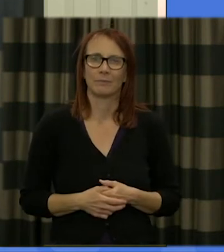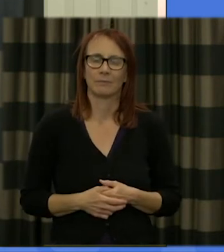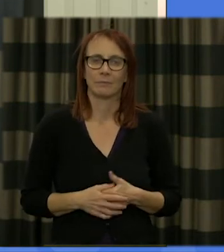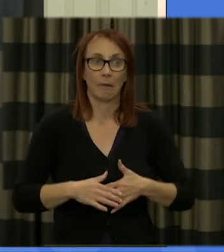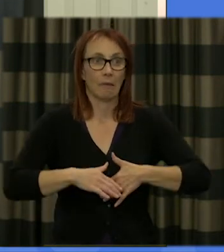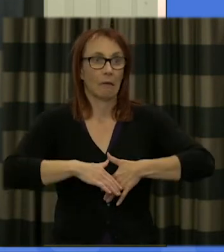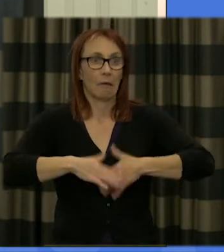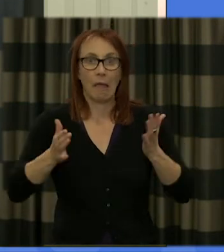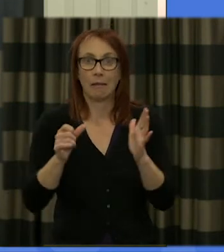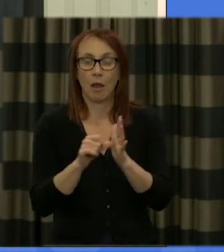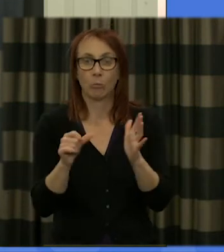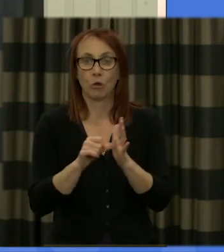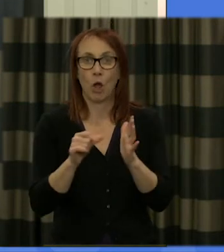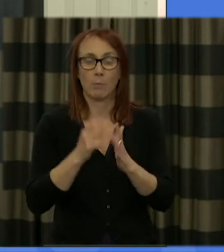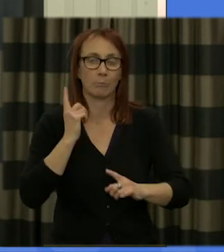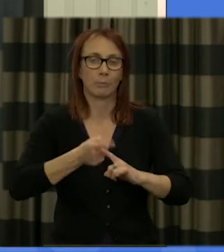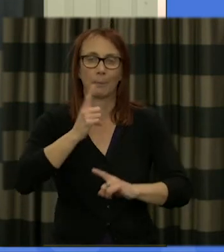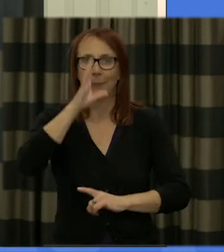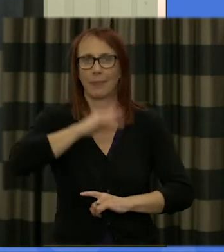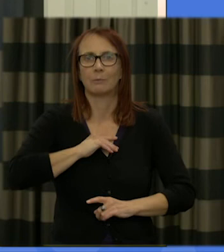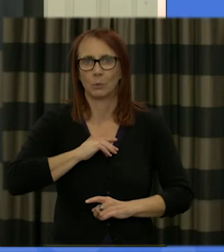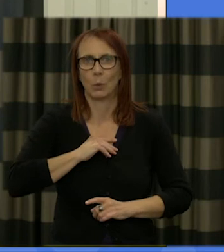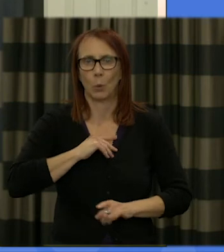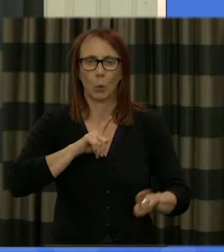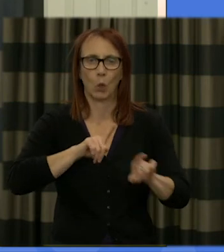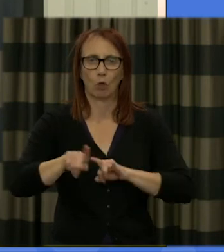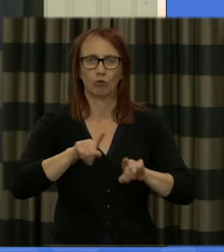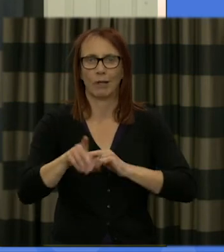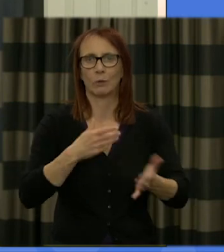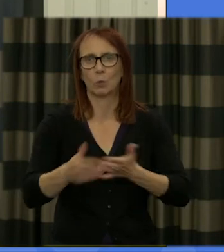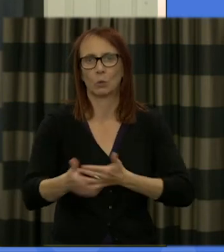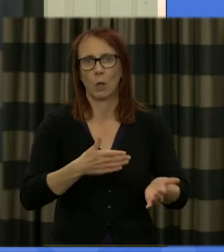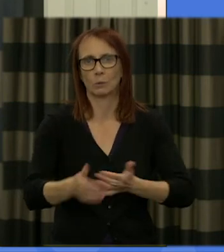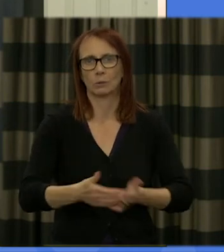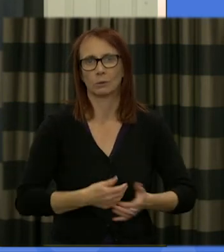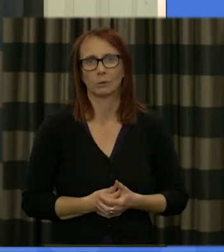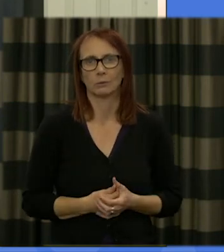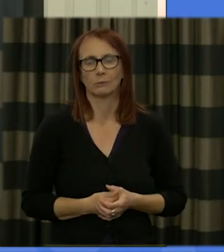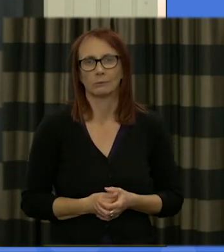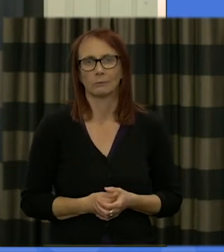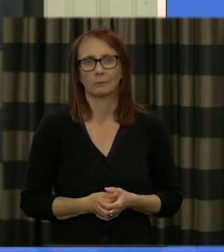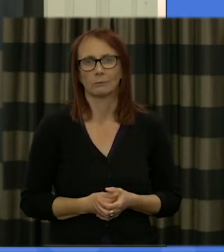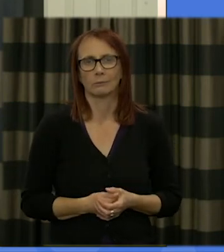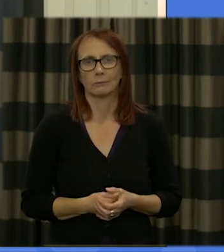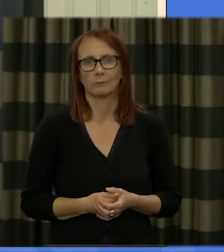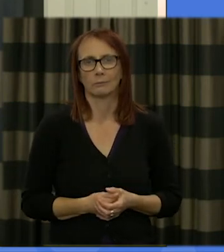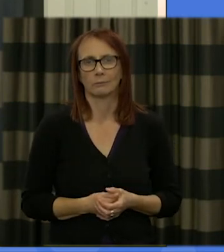without again tell us and we'll we'll try and work out a system to lessen any